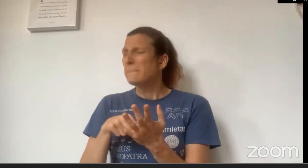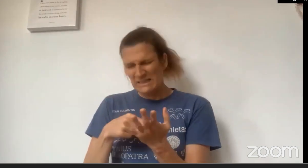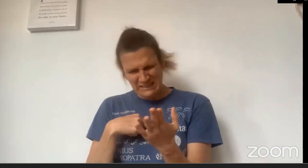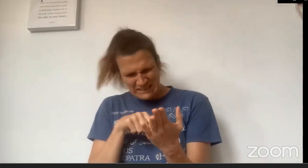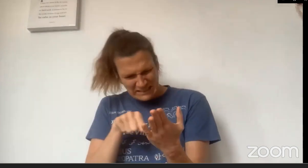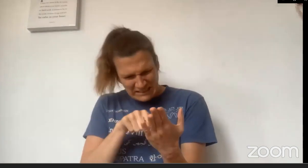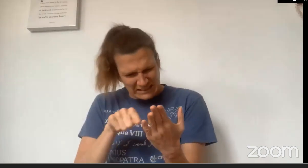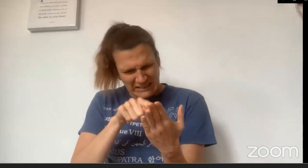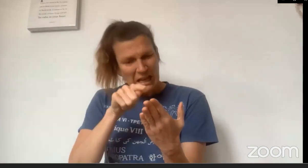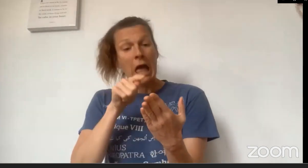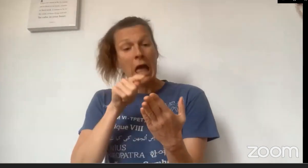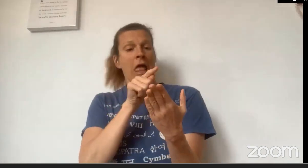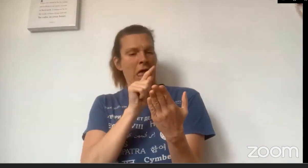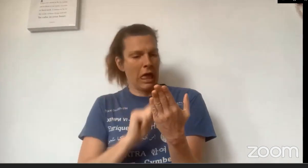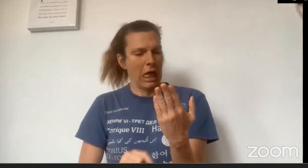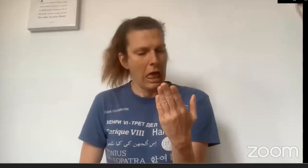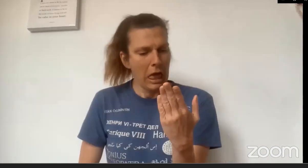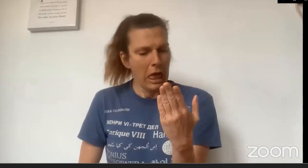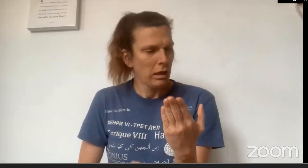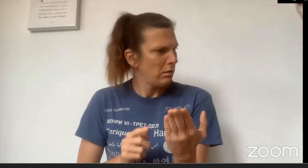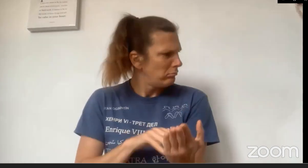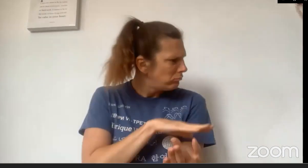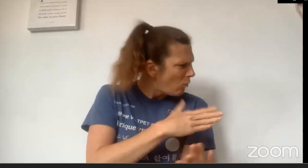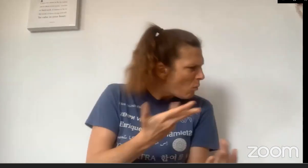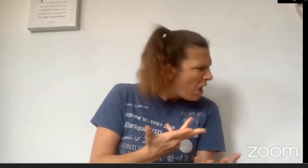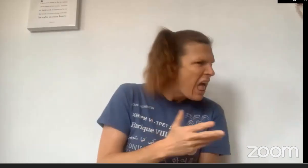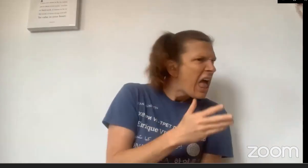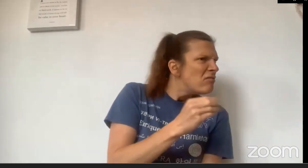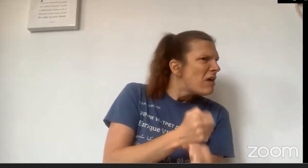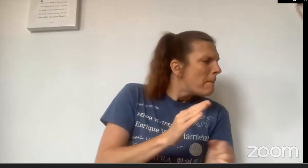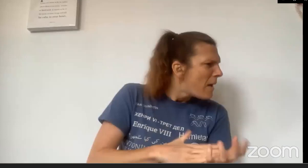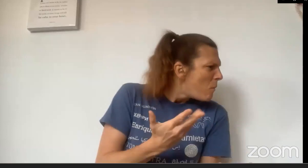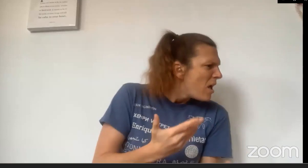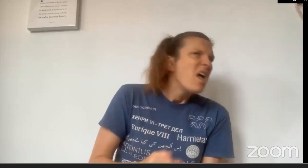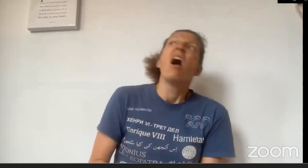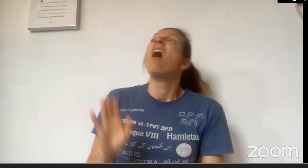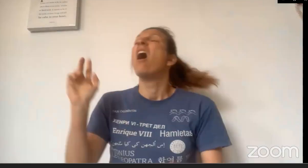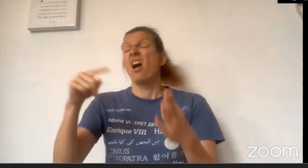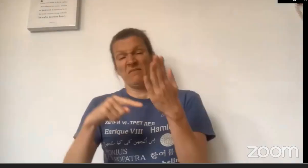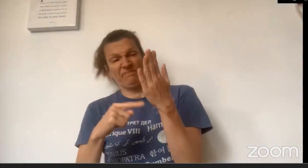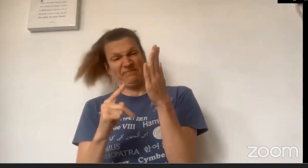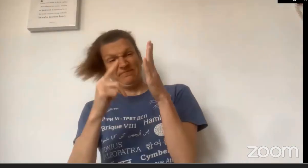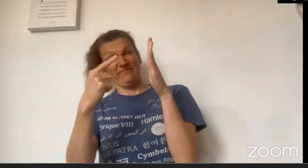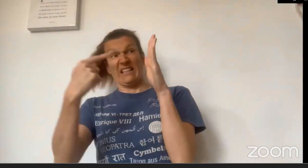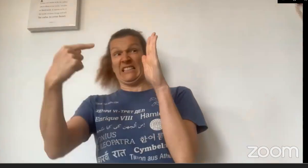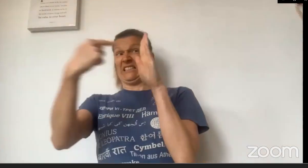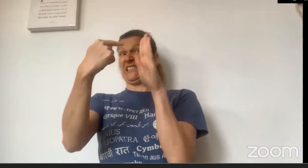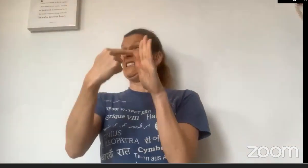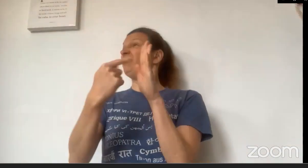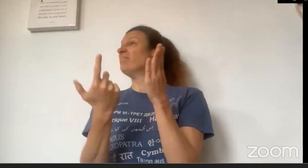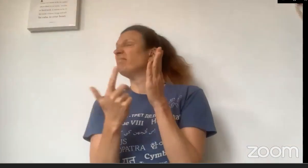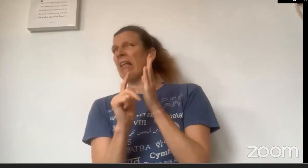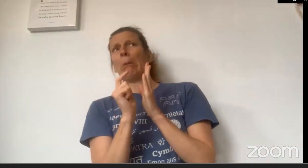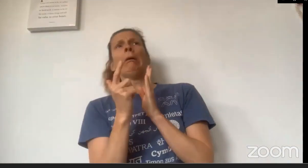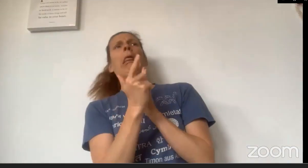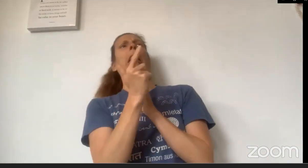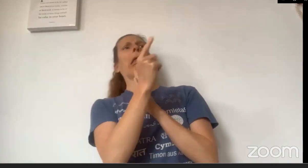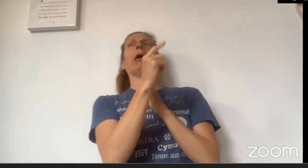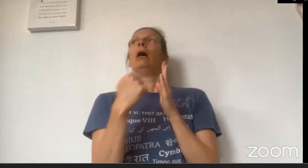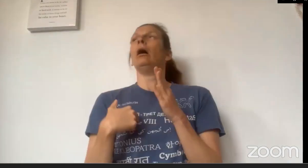"I'm going to my grandma's house. I just need to find it on the map... I've got a map right here actually on my phone."